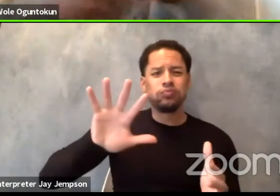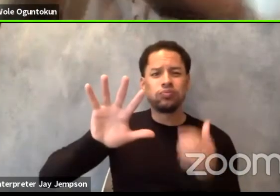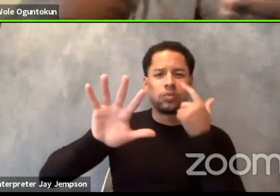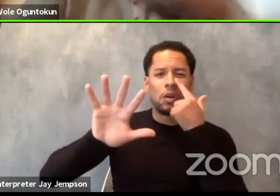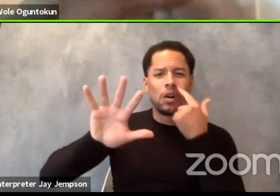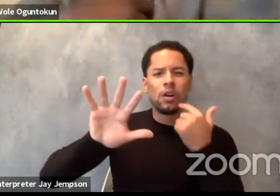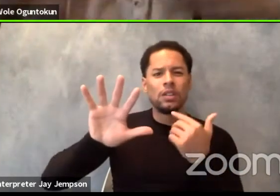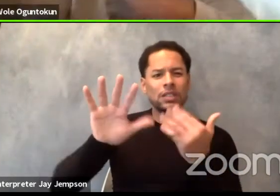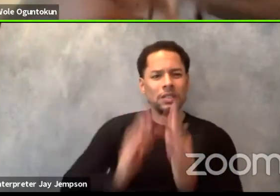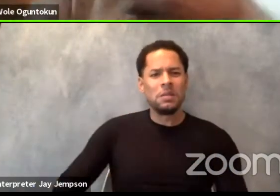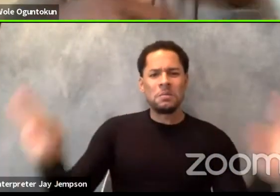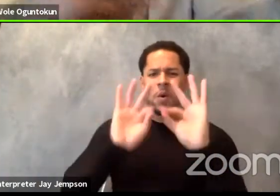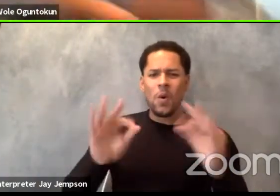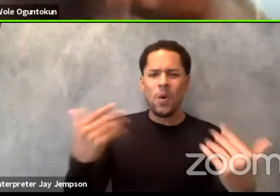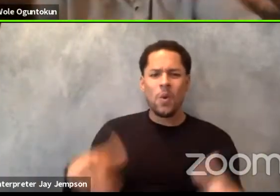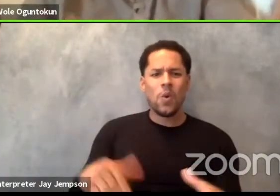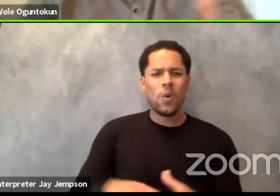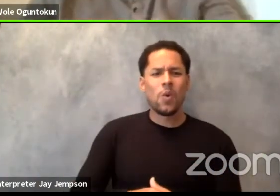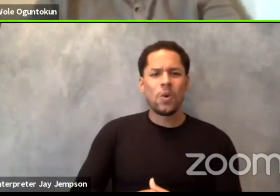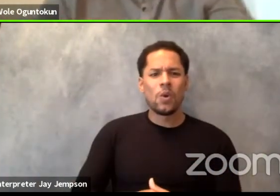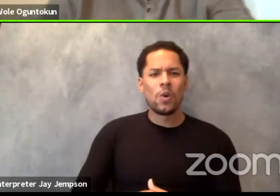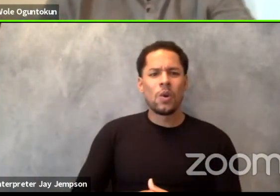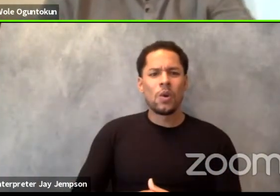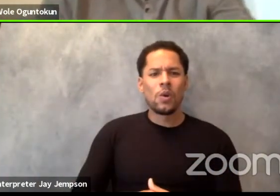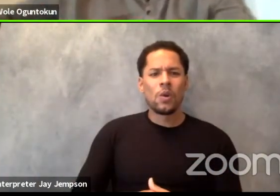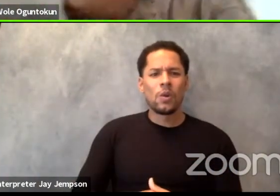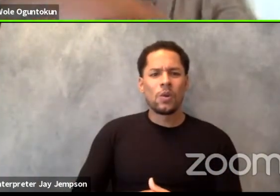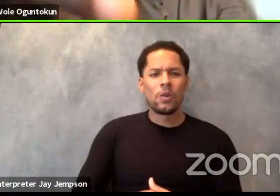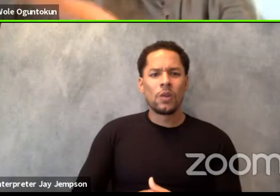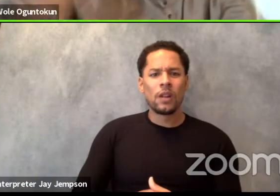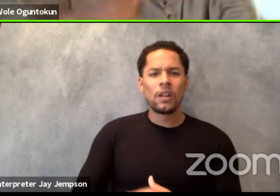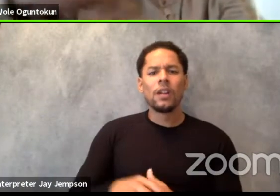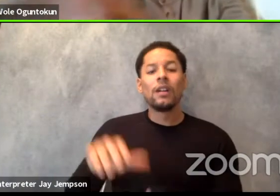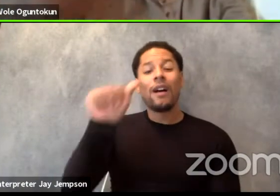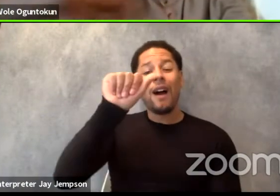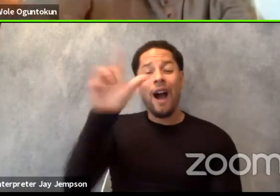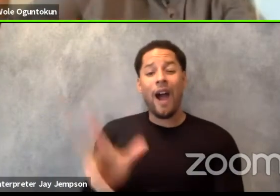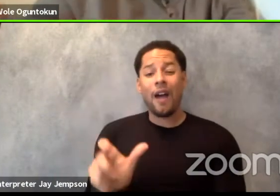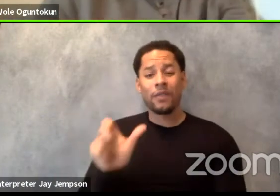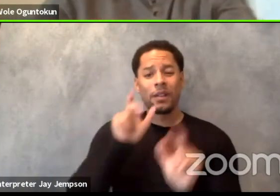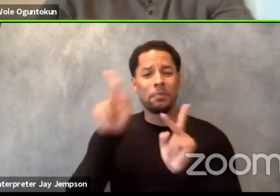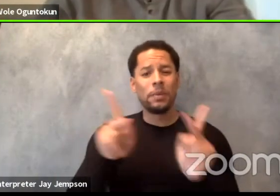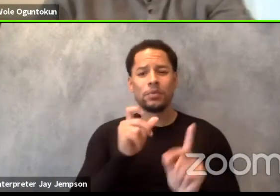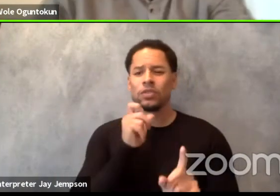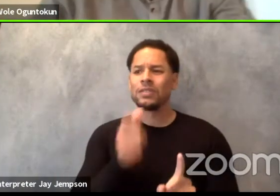we shouldn't have to defend ourselves. I will quote from, "Death and the King's Horseman."